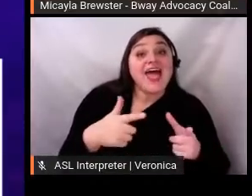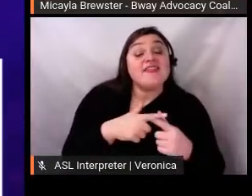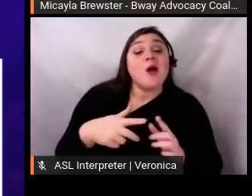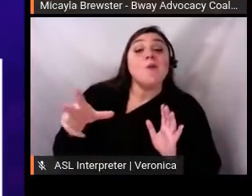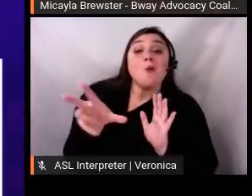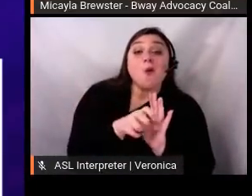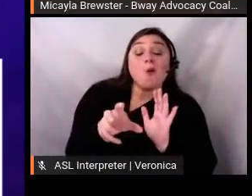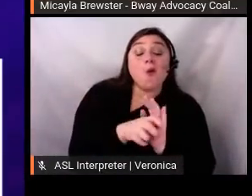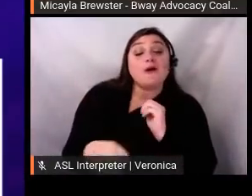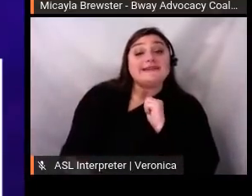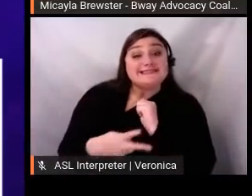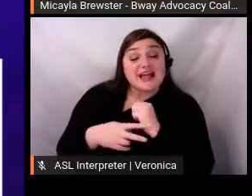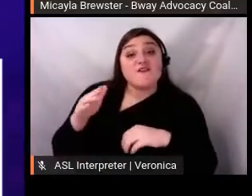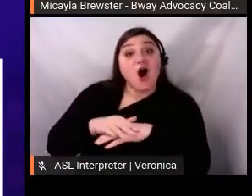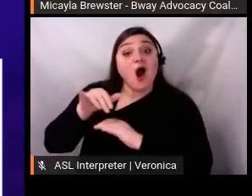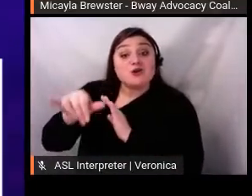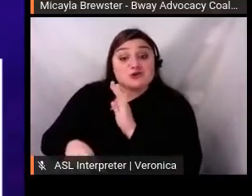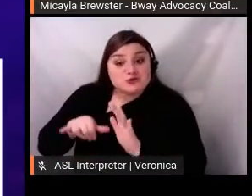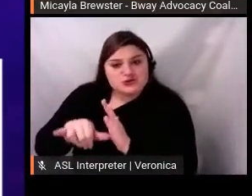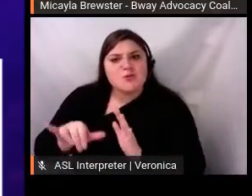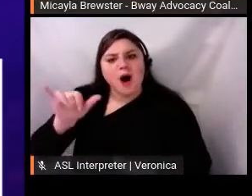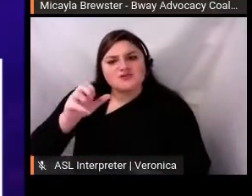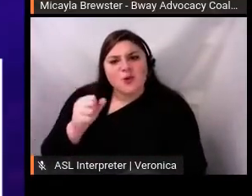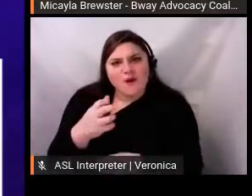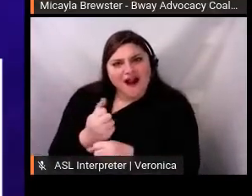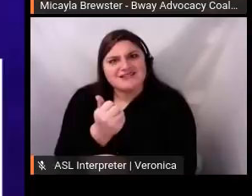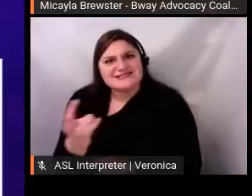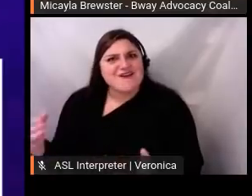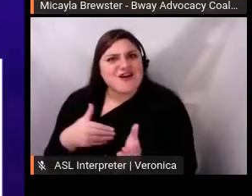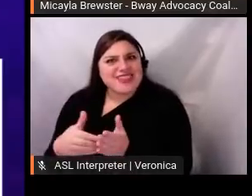which we're super excited about. So in case you weren't able to join us,